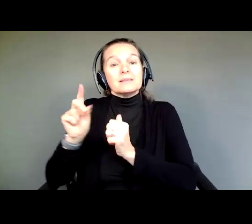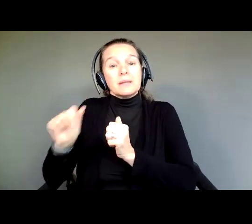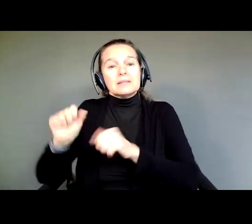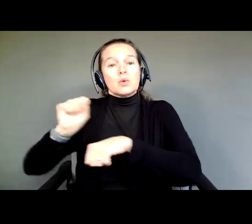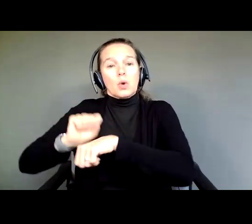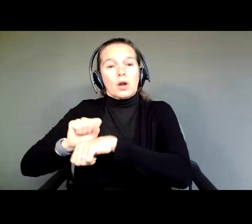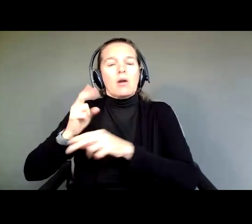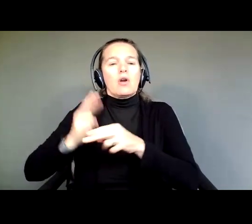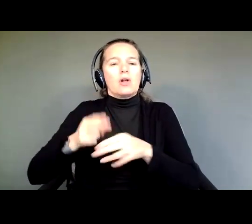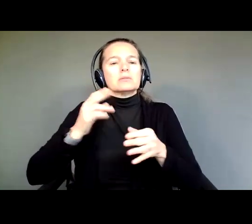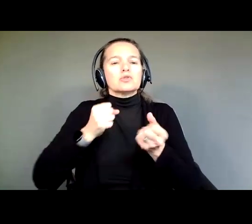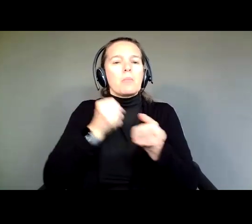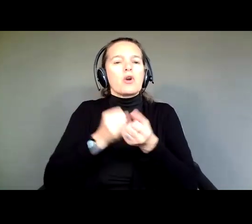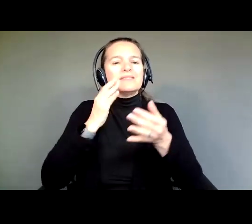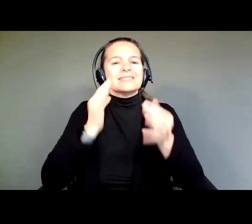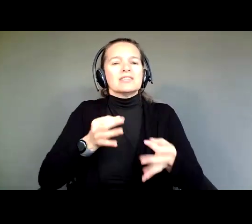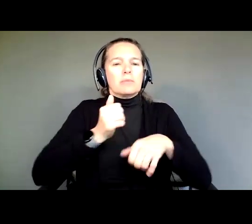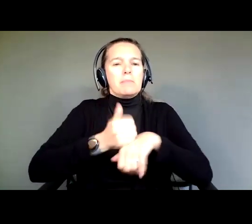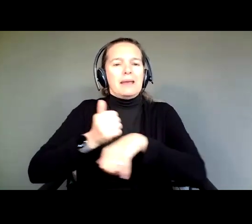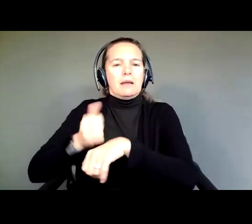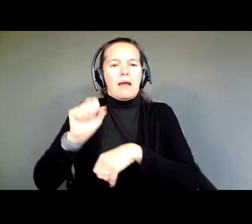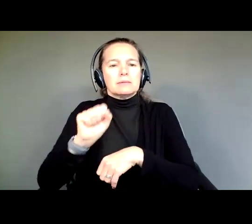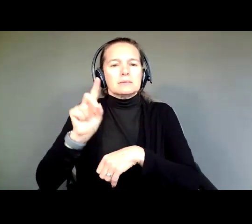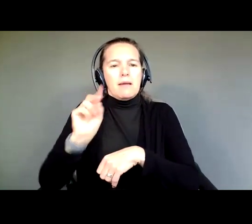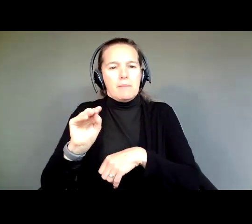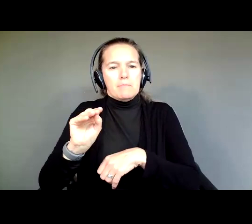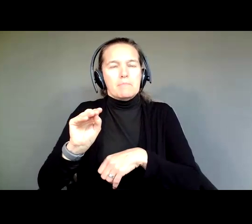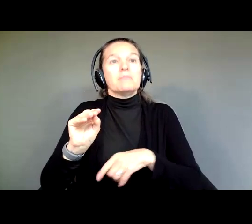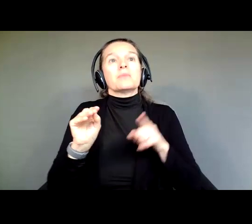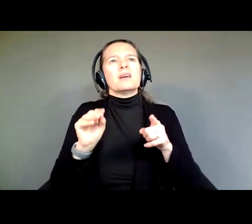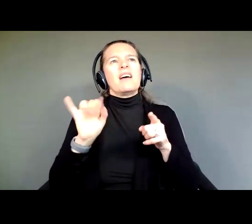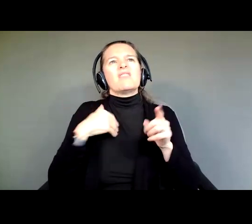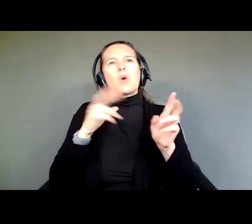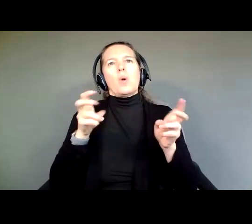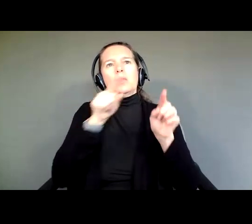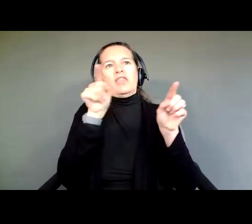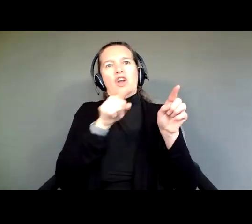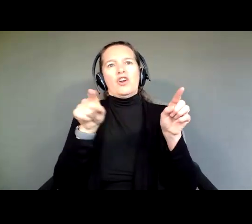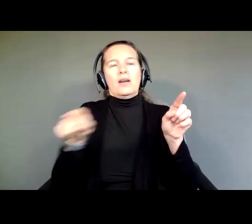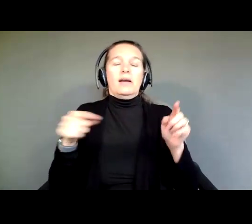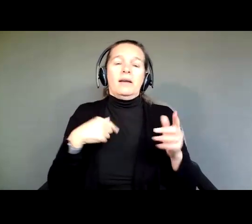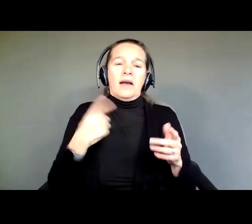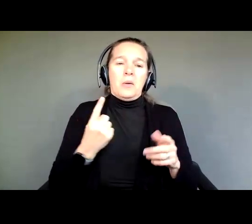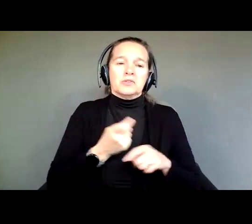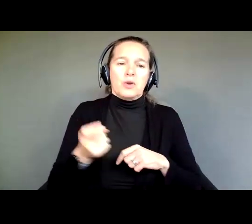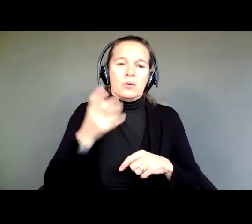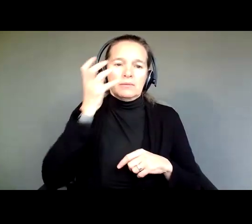There is a quote up on your screen about what Supported Decision Making is. I always joke that I know this one by heart because I wrote it.